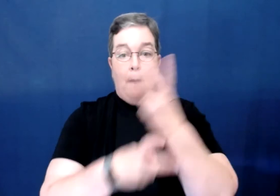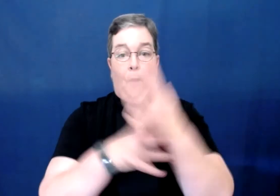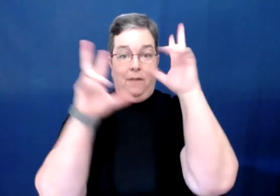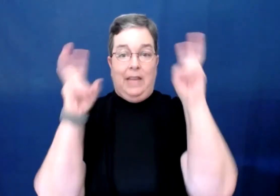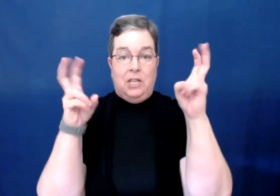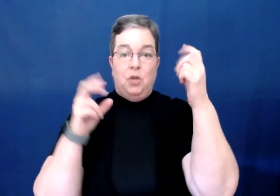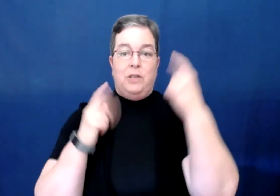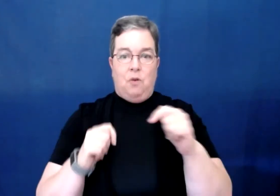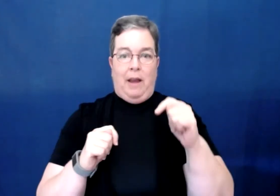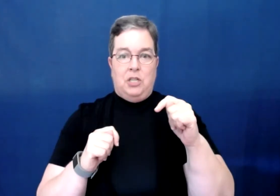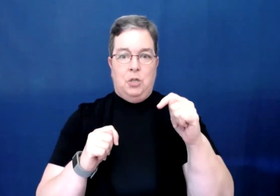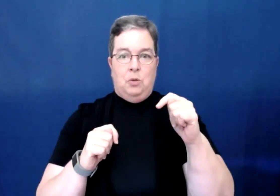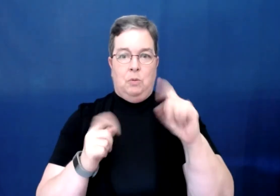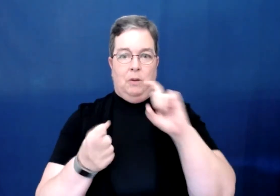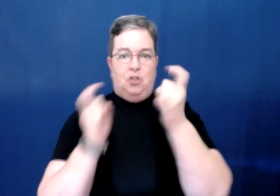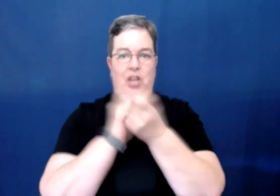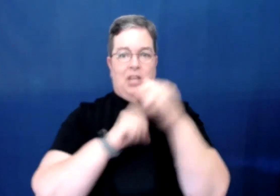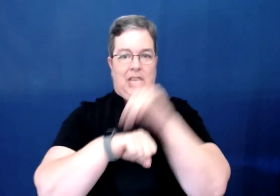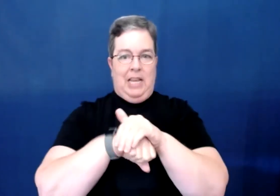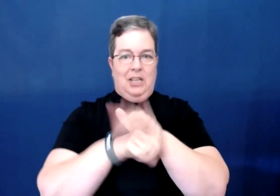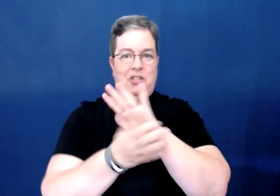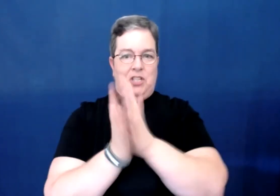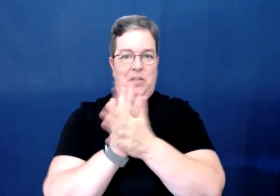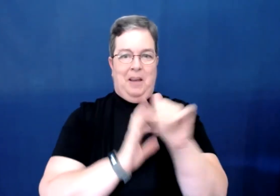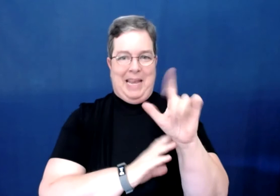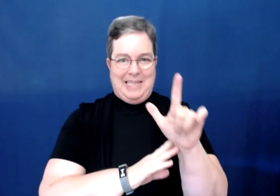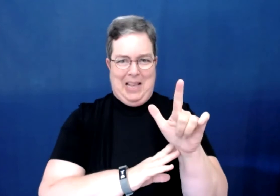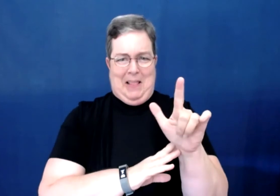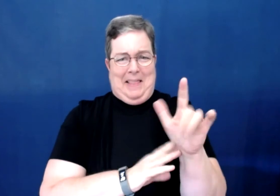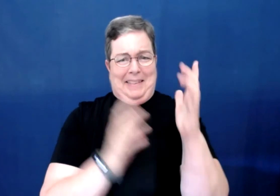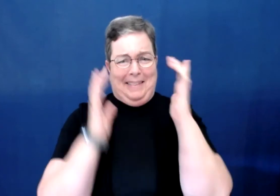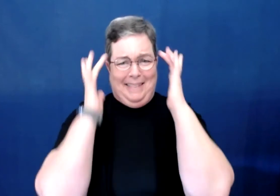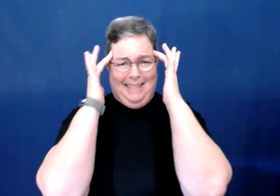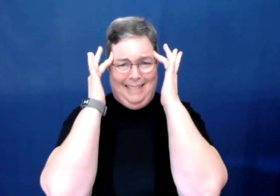Part of the issue is trying to change the English to become ASL.